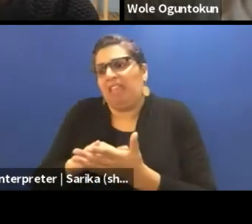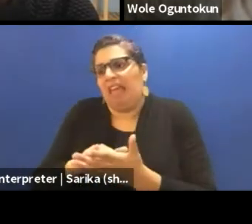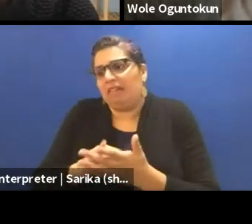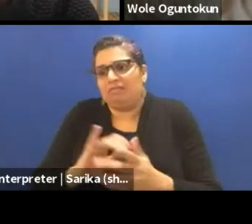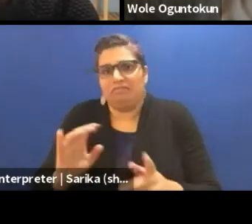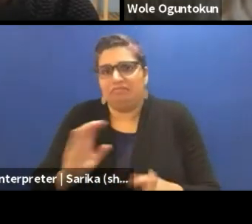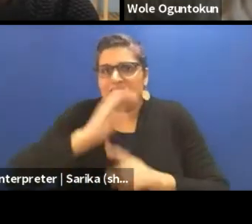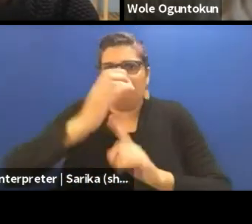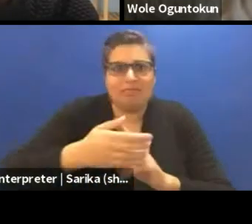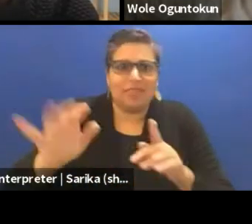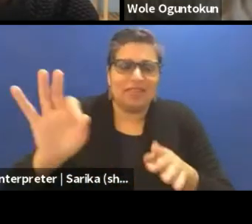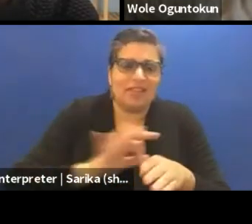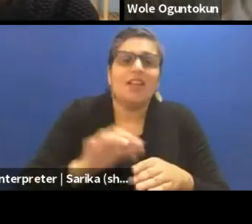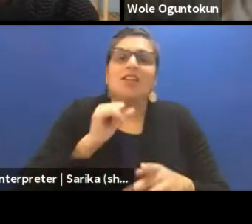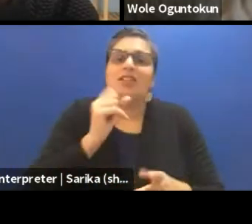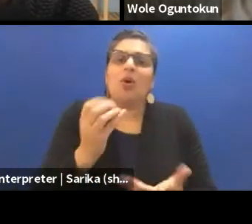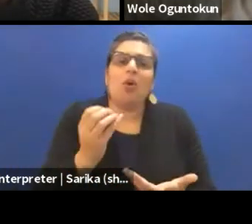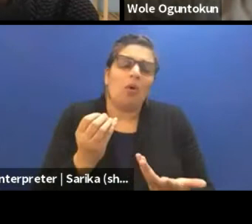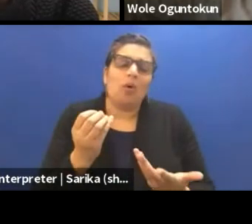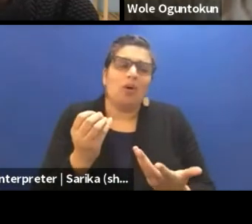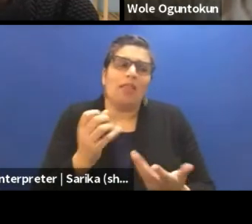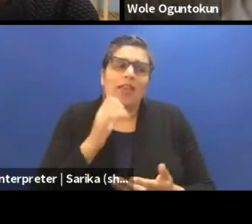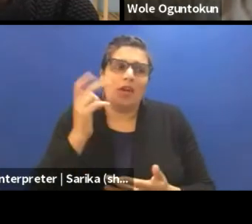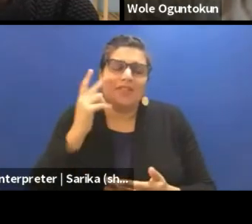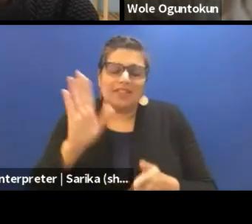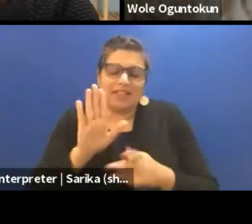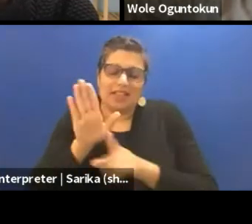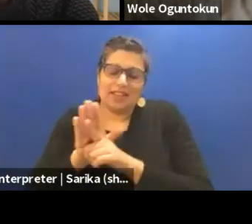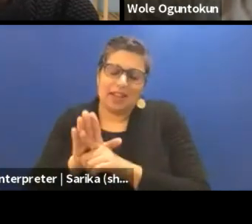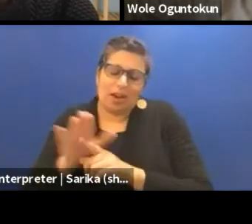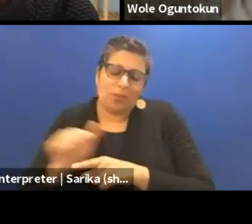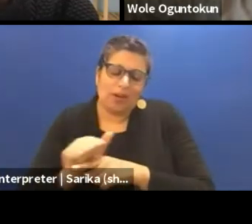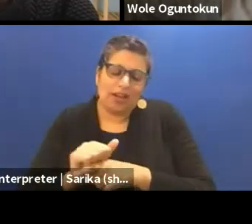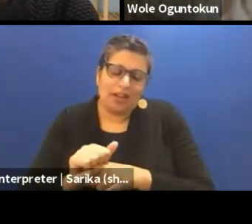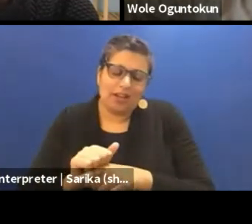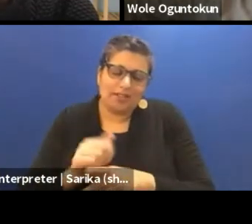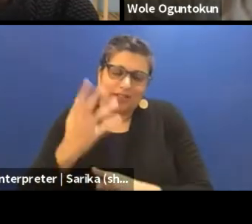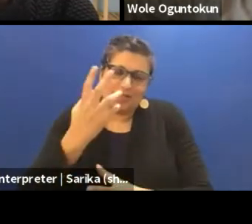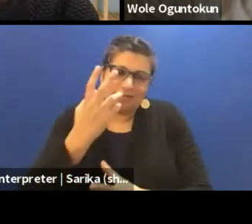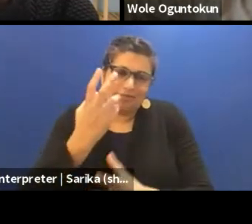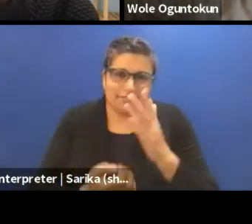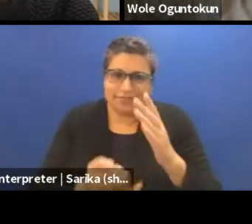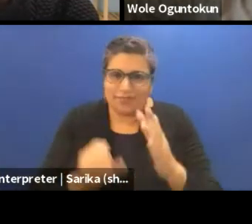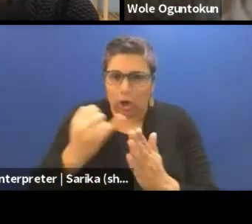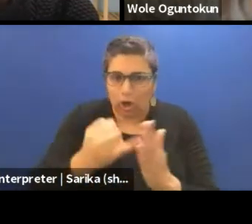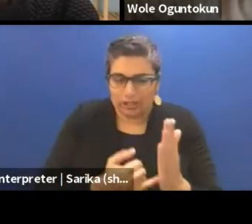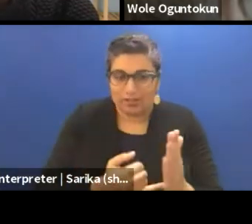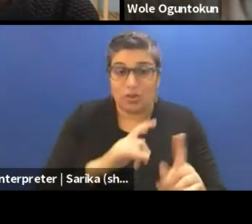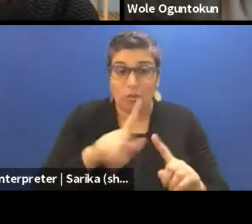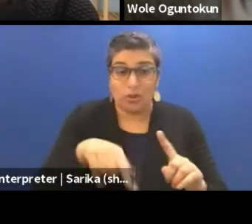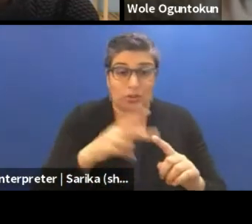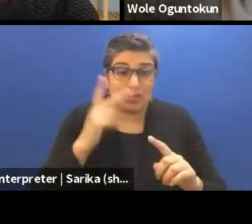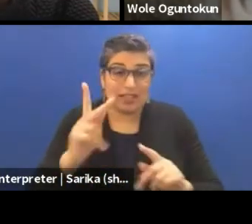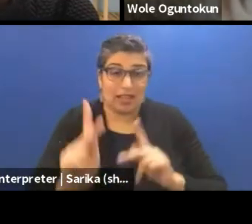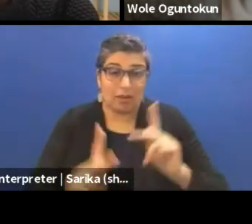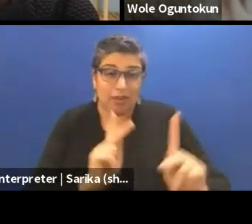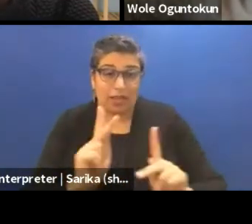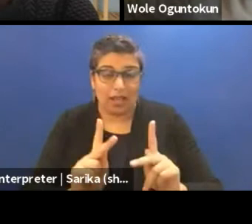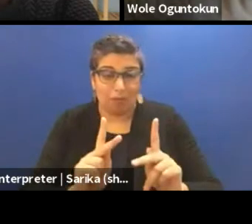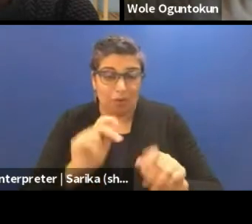So they're not even, they don't see their practice in the context of the art. So when you see people working with the aesthetic regime of power,